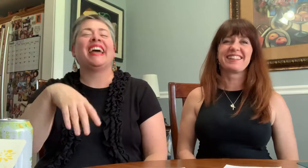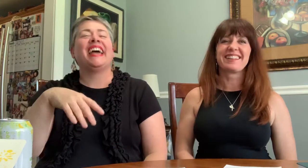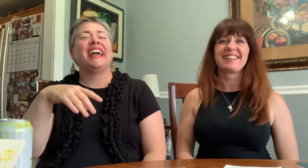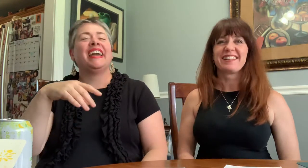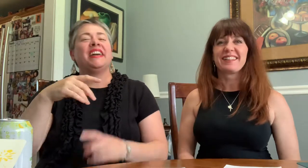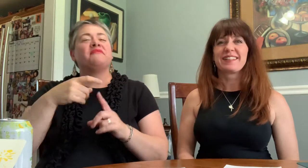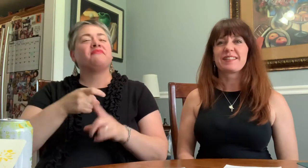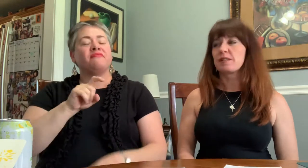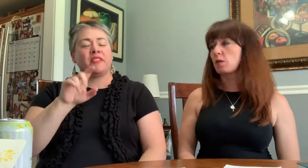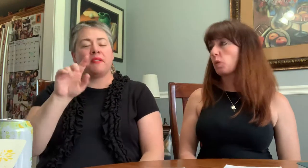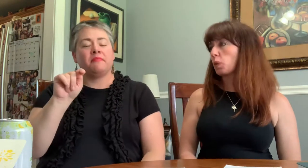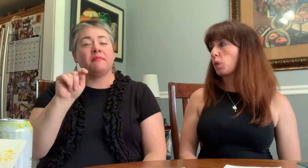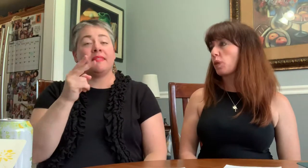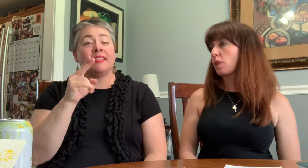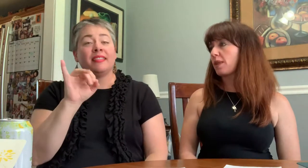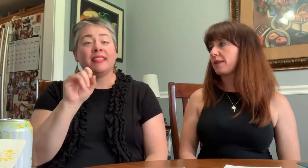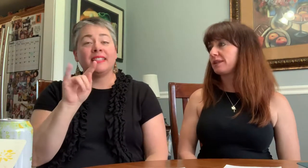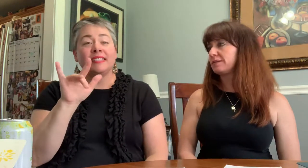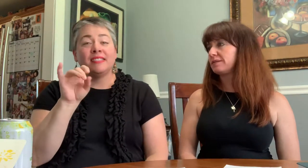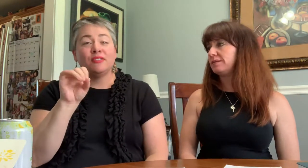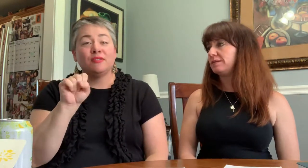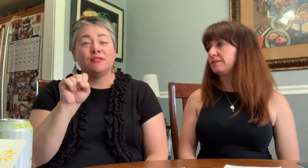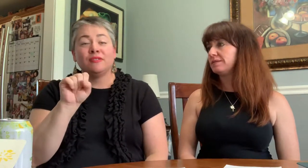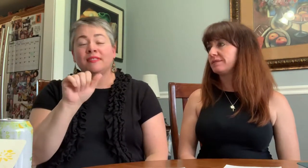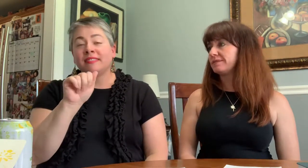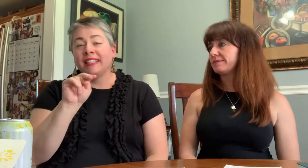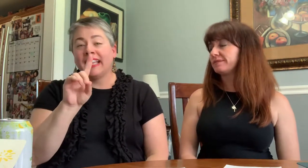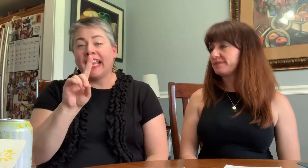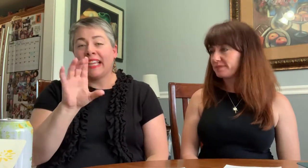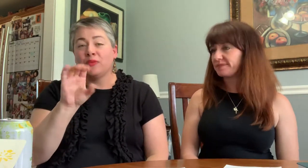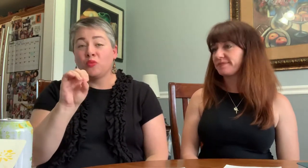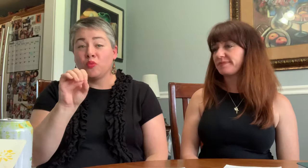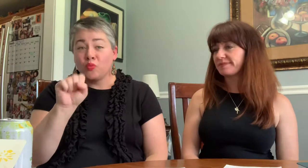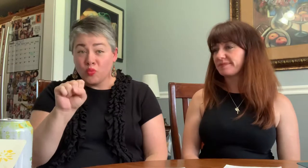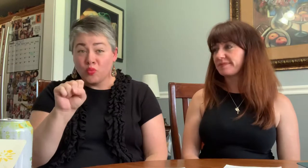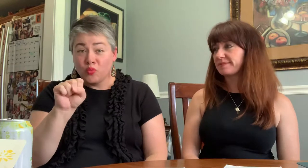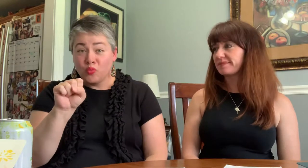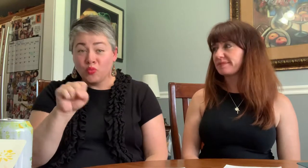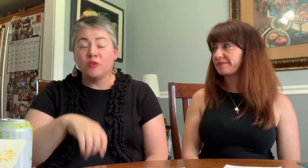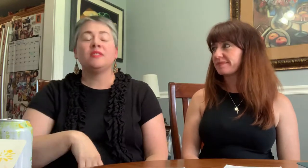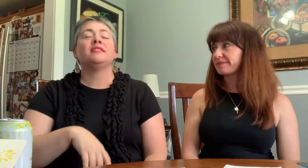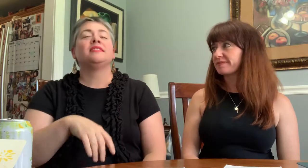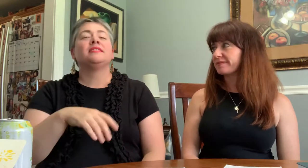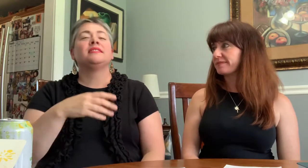Hello from Thistles and Coos